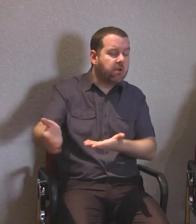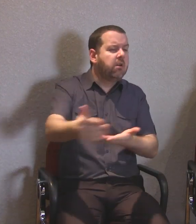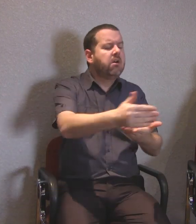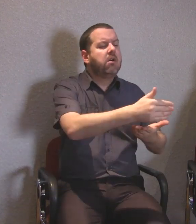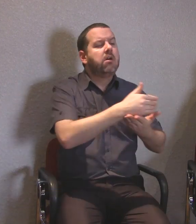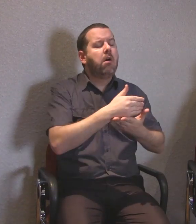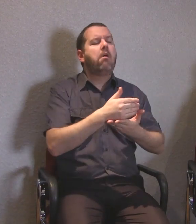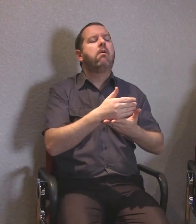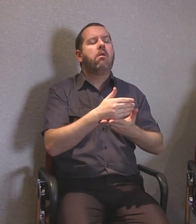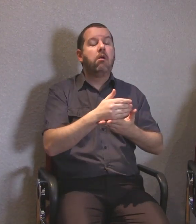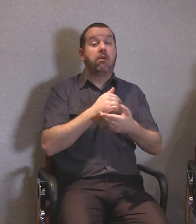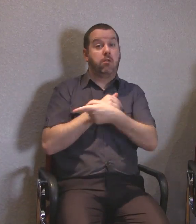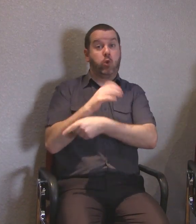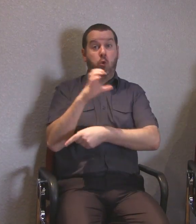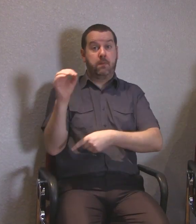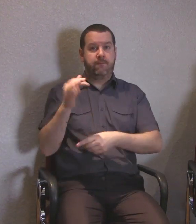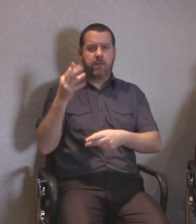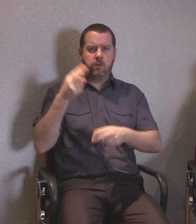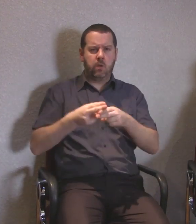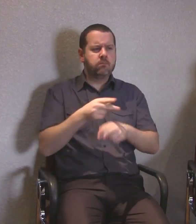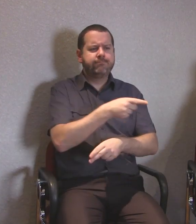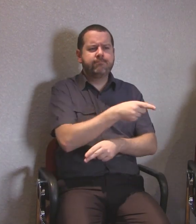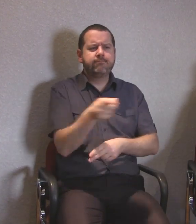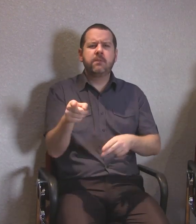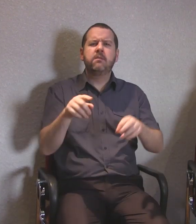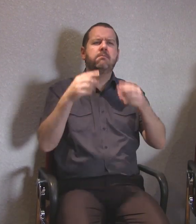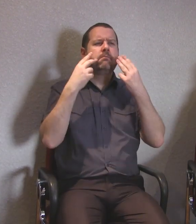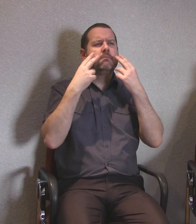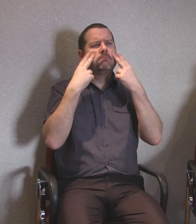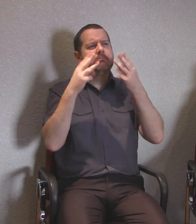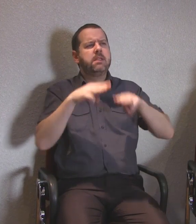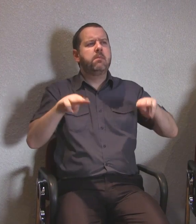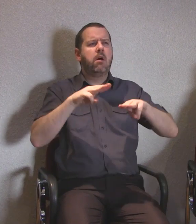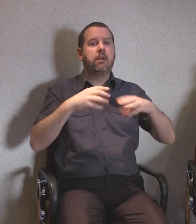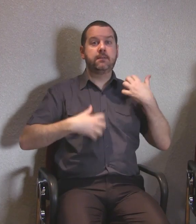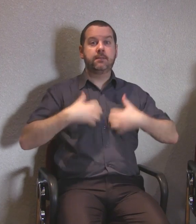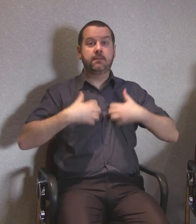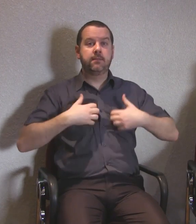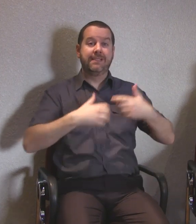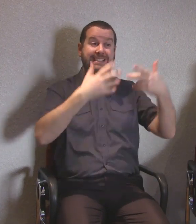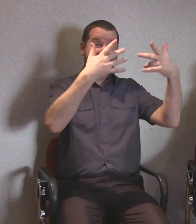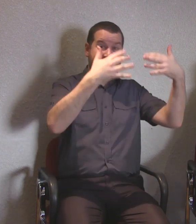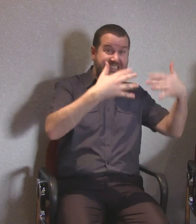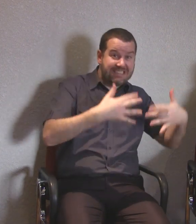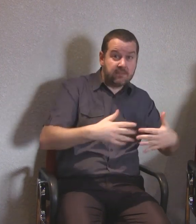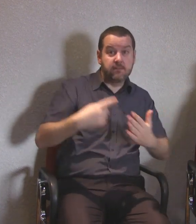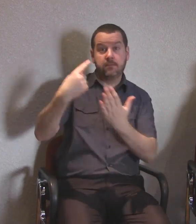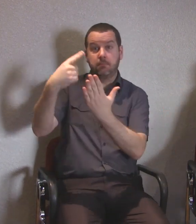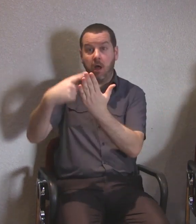From the research they found, people are not interested in stats or policies